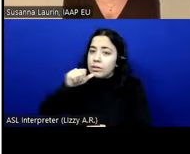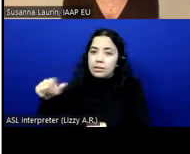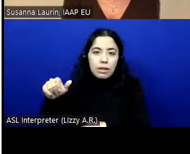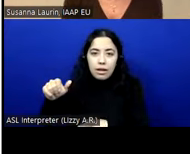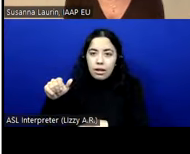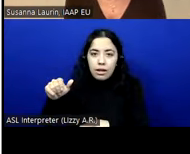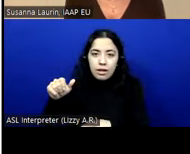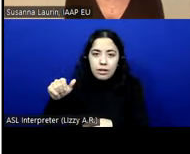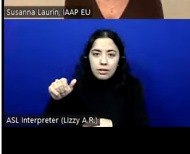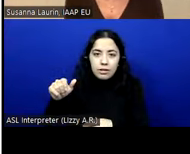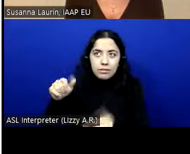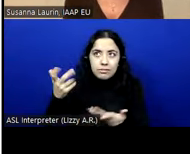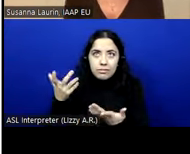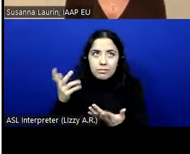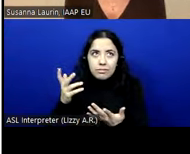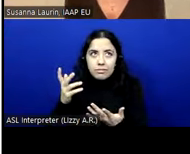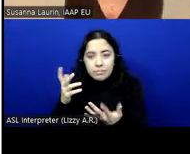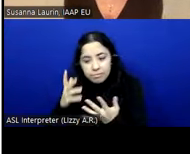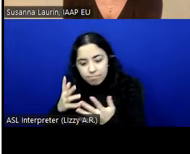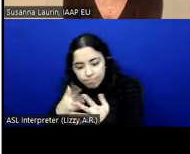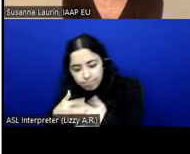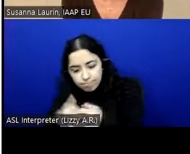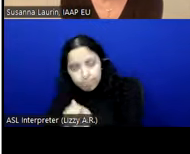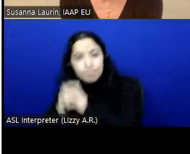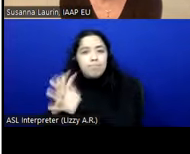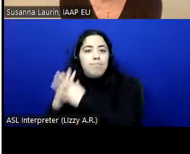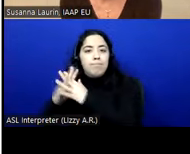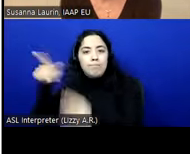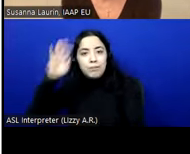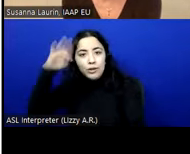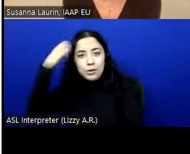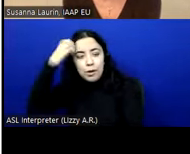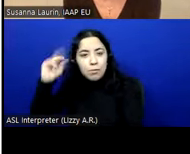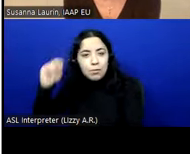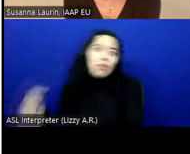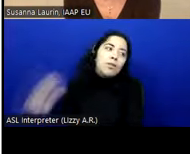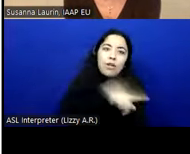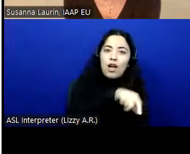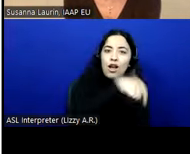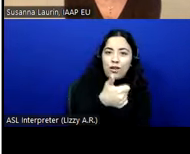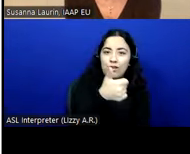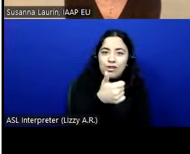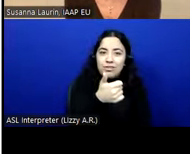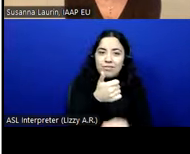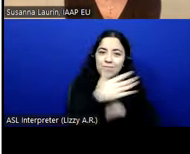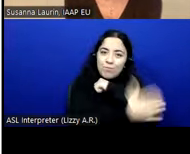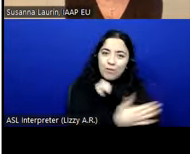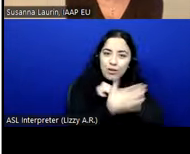Of course they're based on other ways of looking at accessibility. So there is a gap in the market,